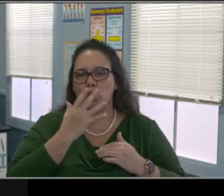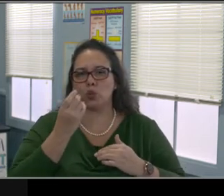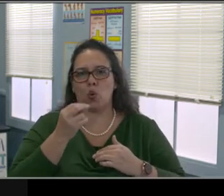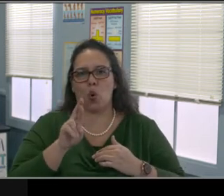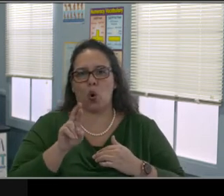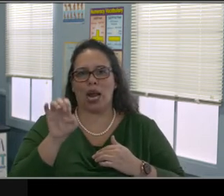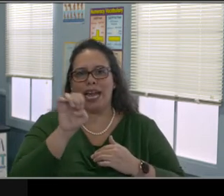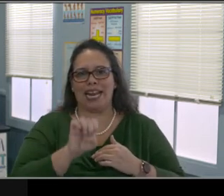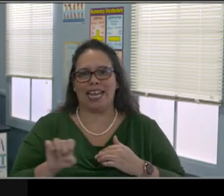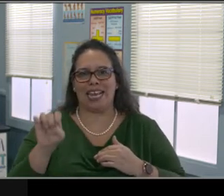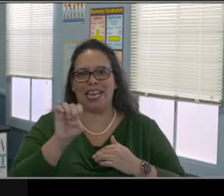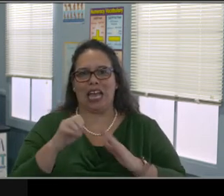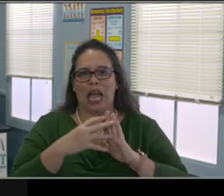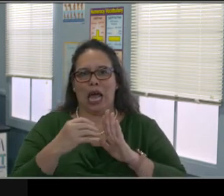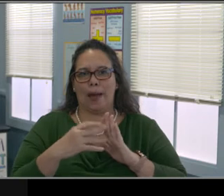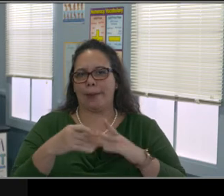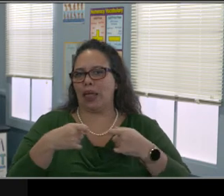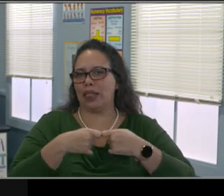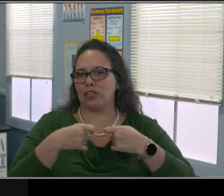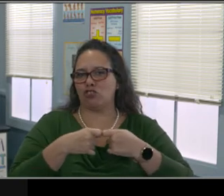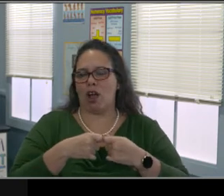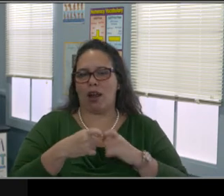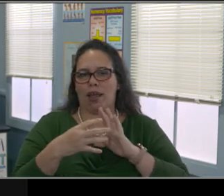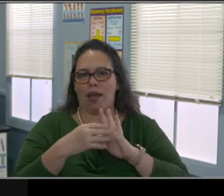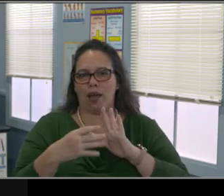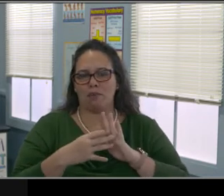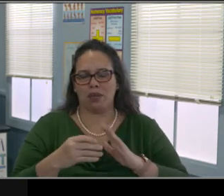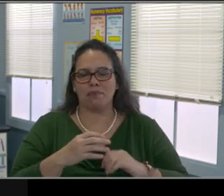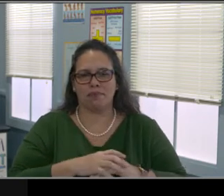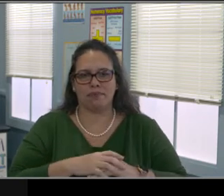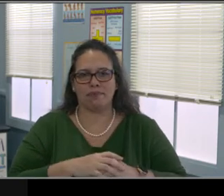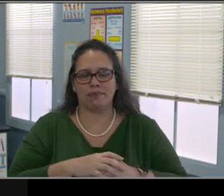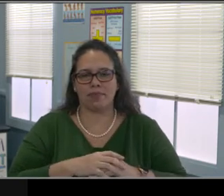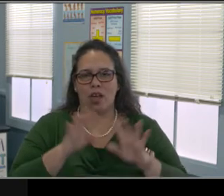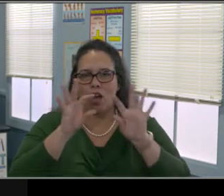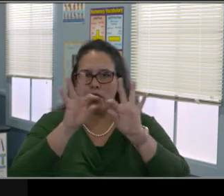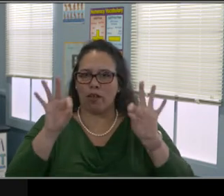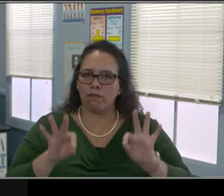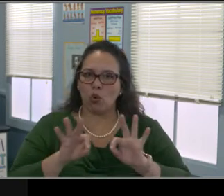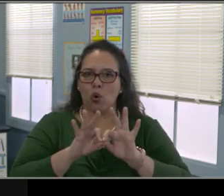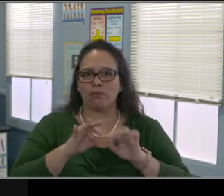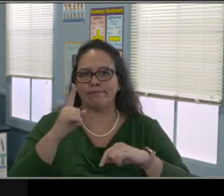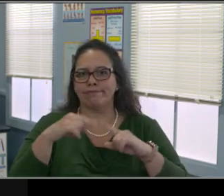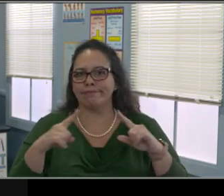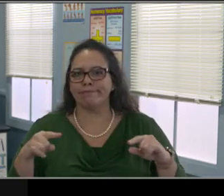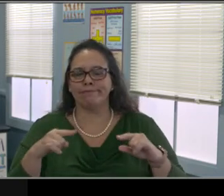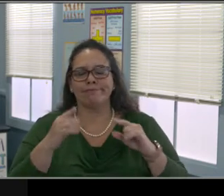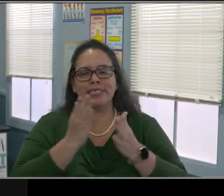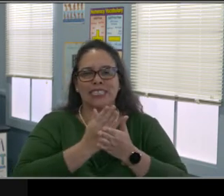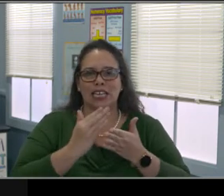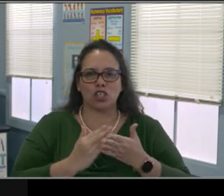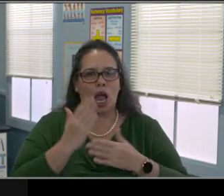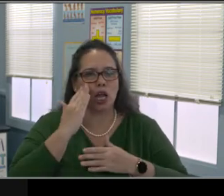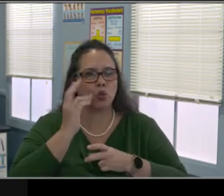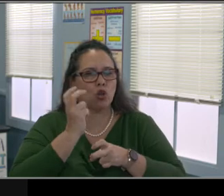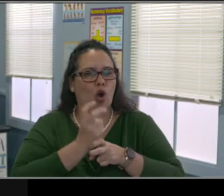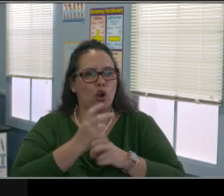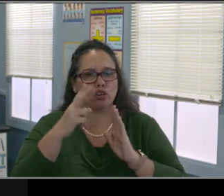And then finally the section at the bottom, the yellow arrow at the very bottom, that gives you a statement about FAPE.